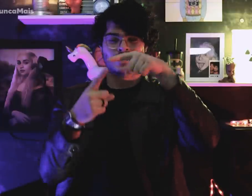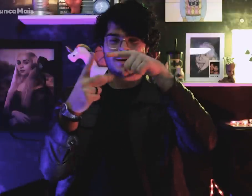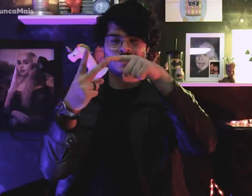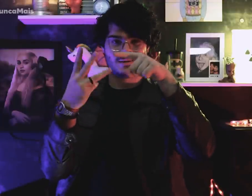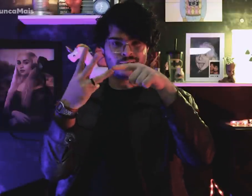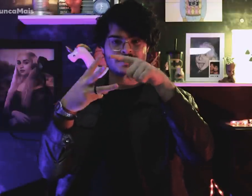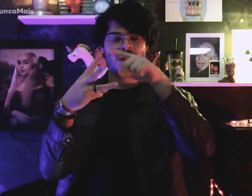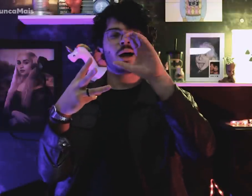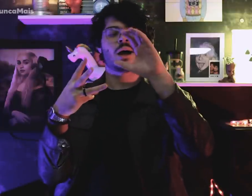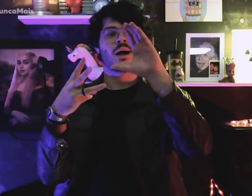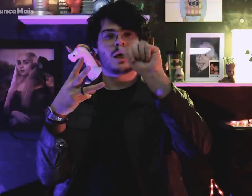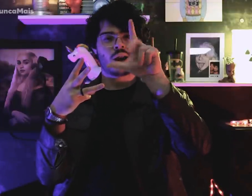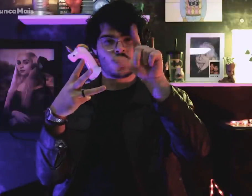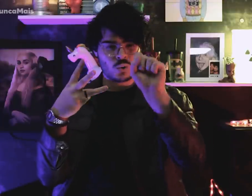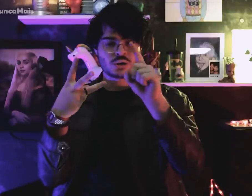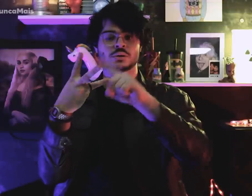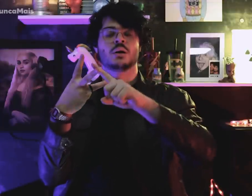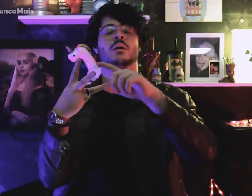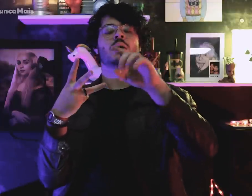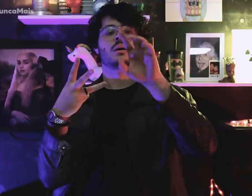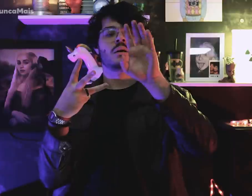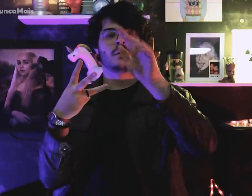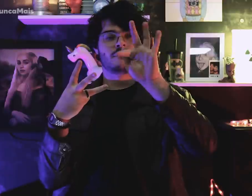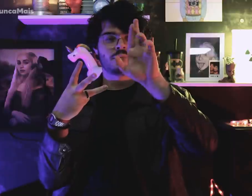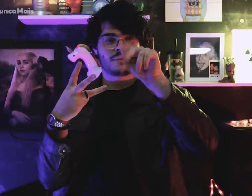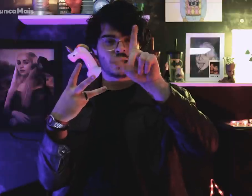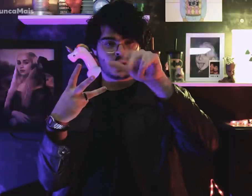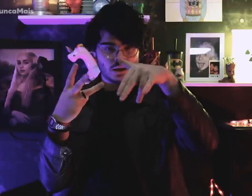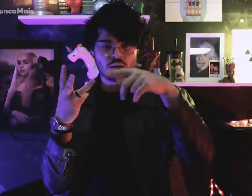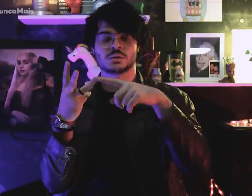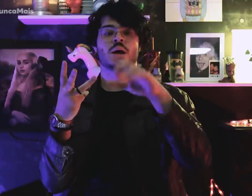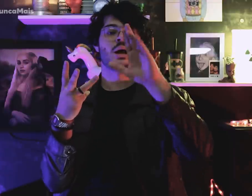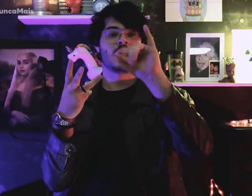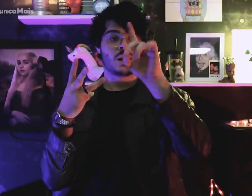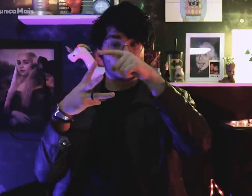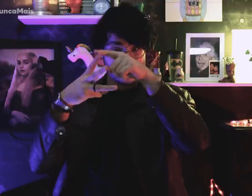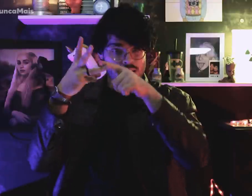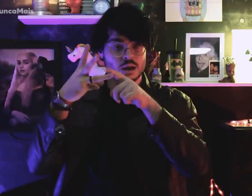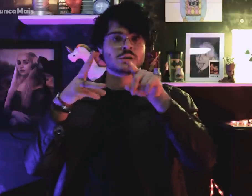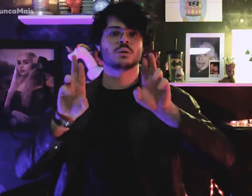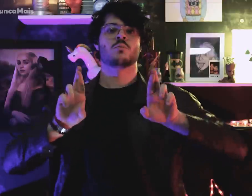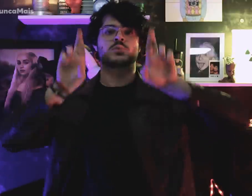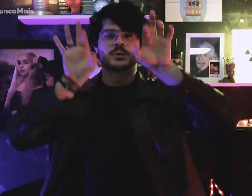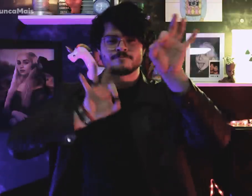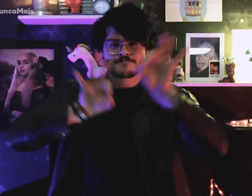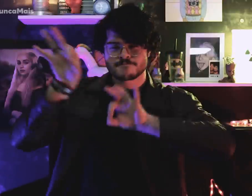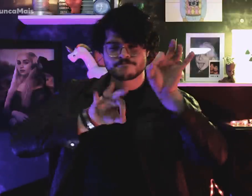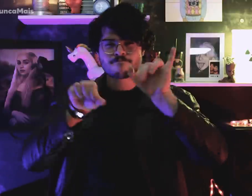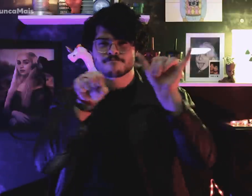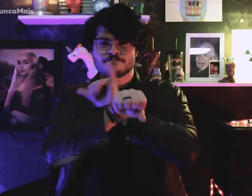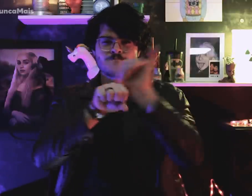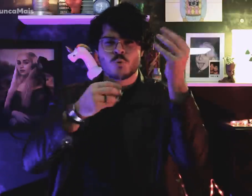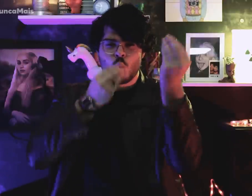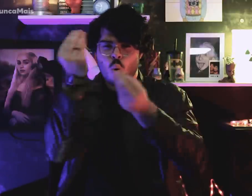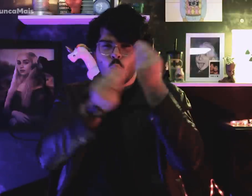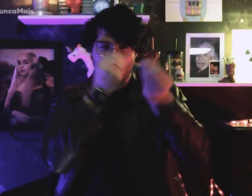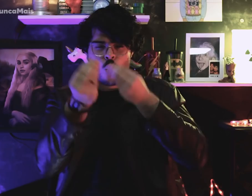the three organized a plan to assault and kidnap